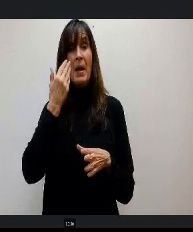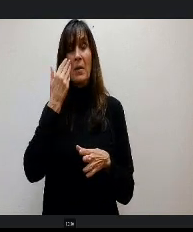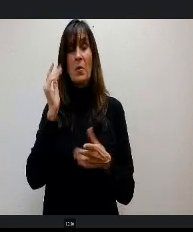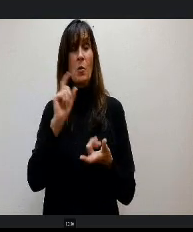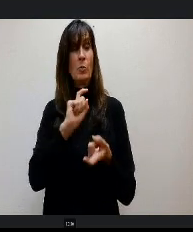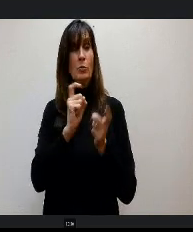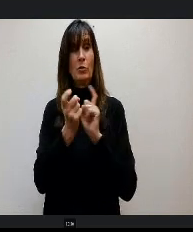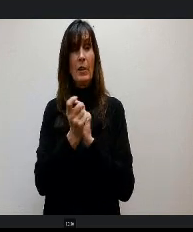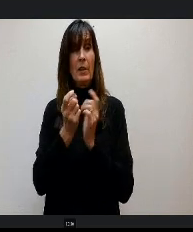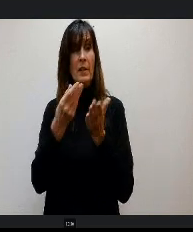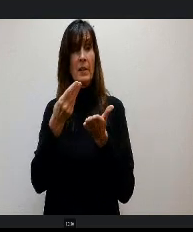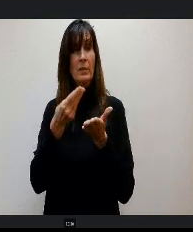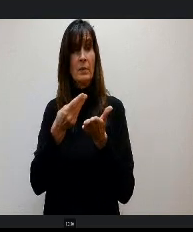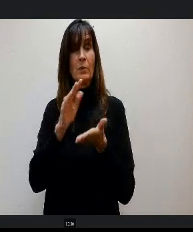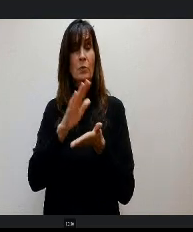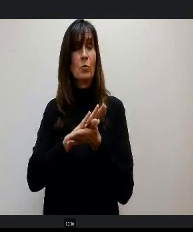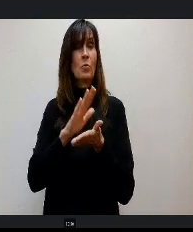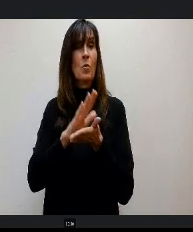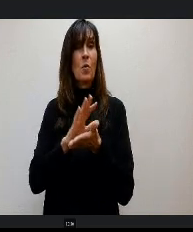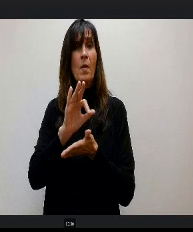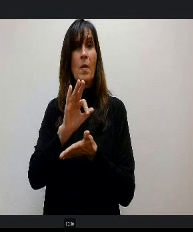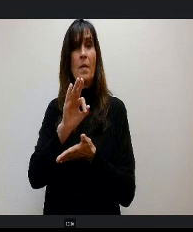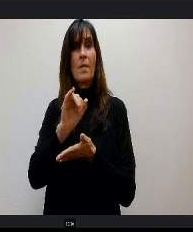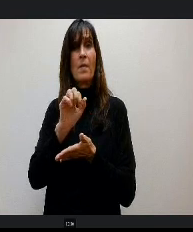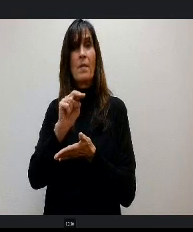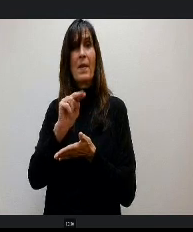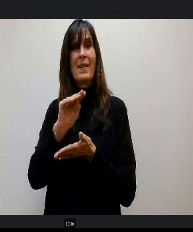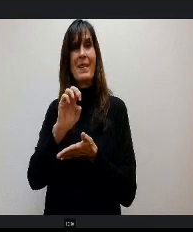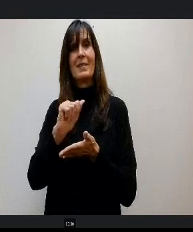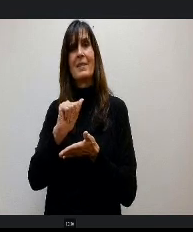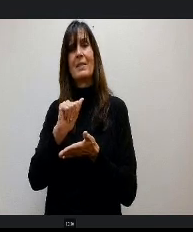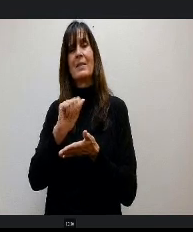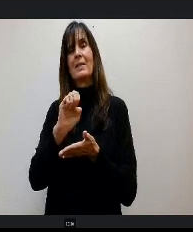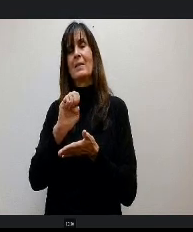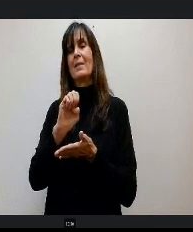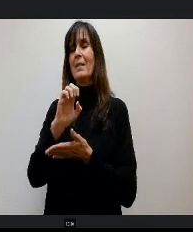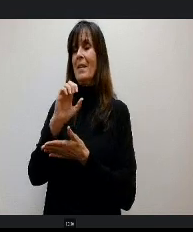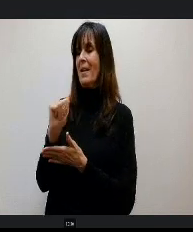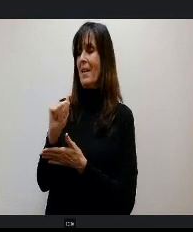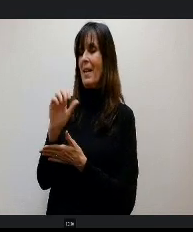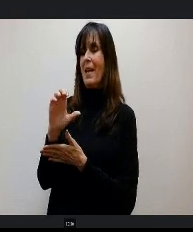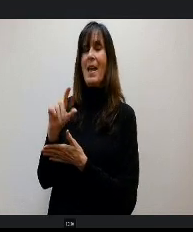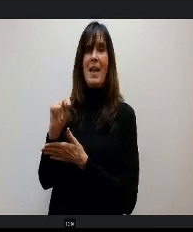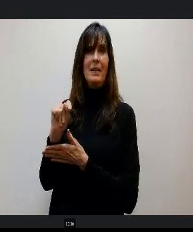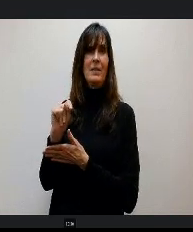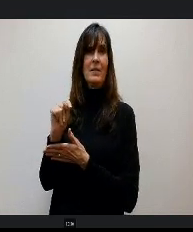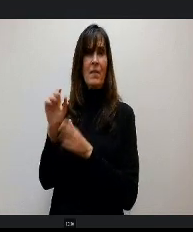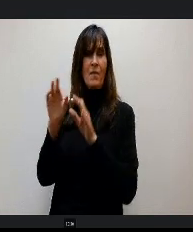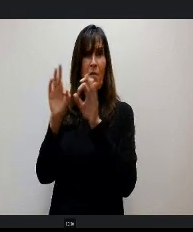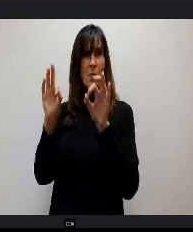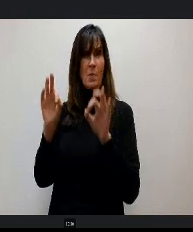formula, especially based on factors like at risk ELL we have impacted students in all